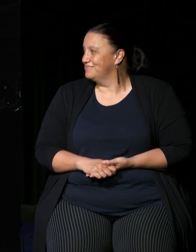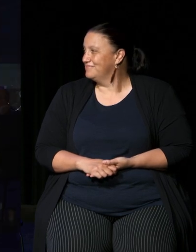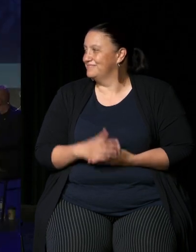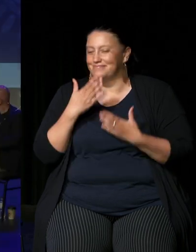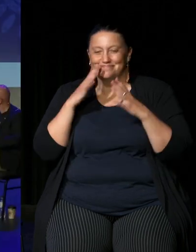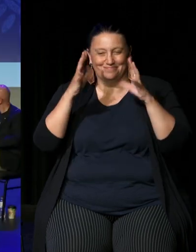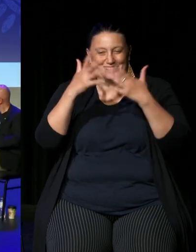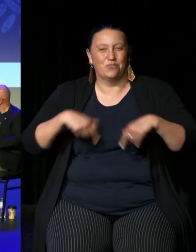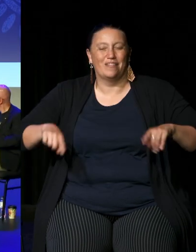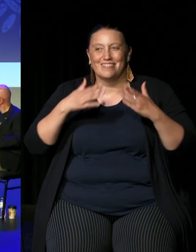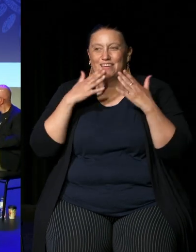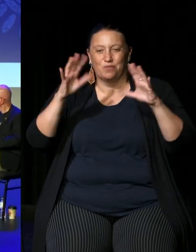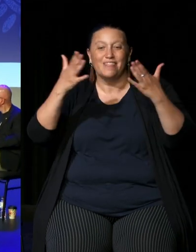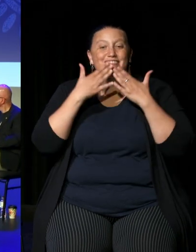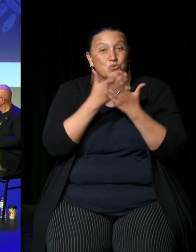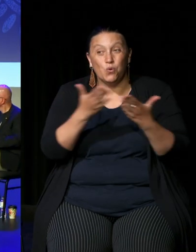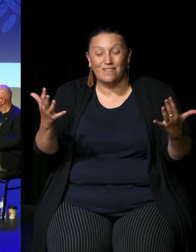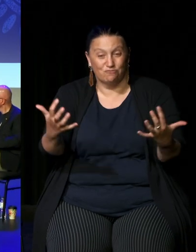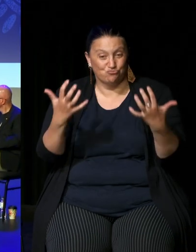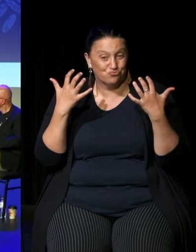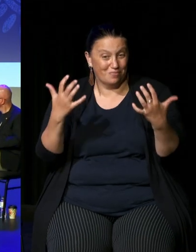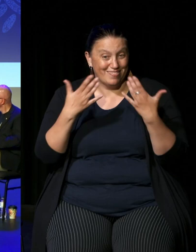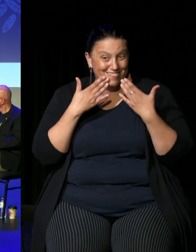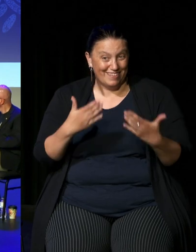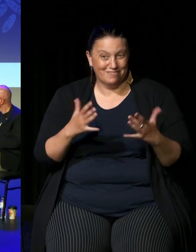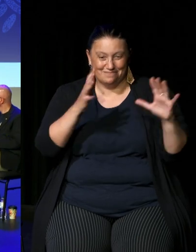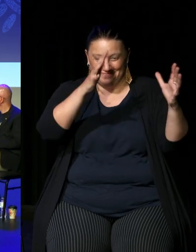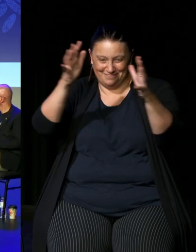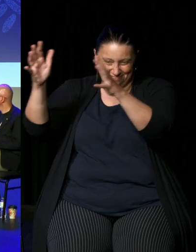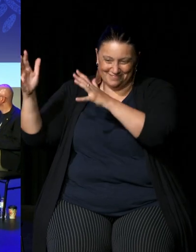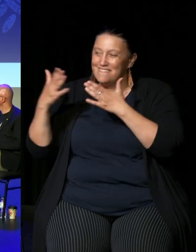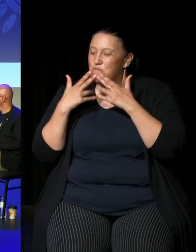very much thank you to you in the room today for joining us for having an inquiring mind and